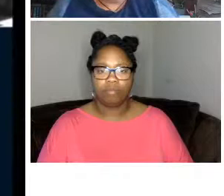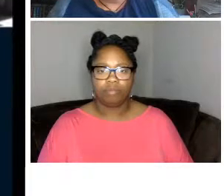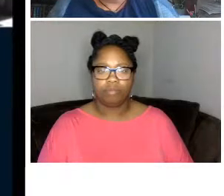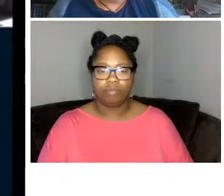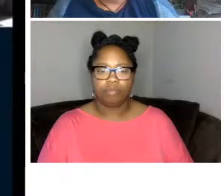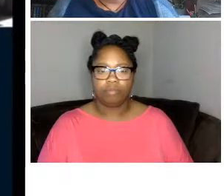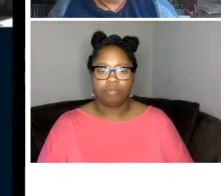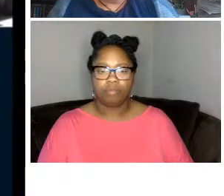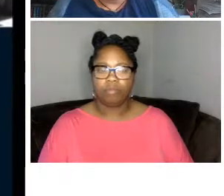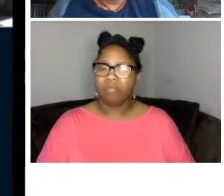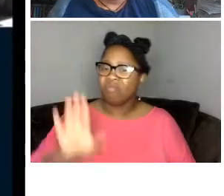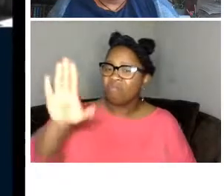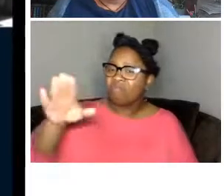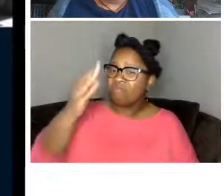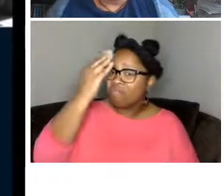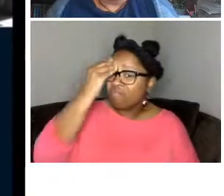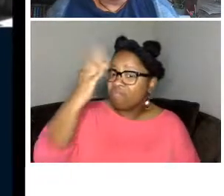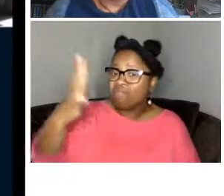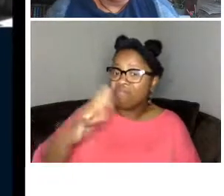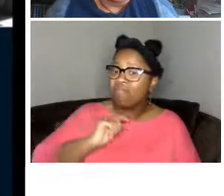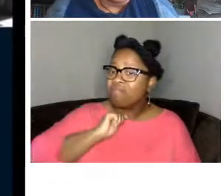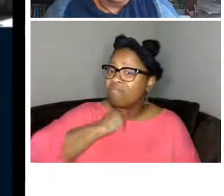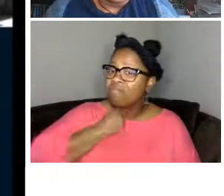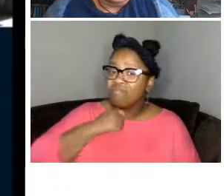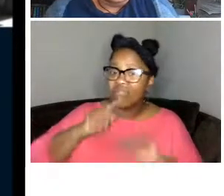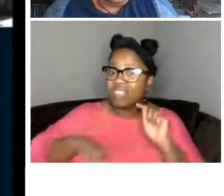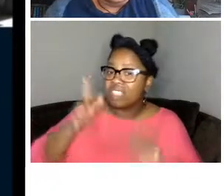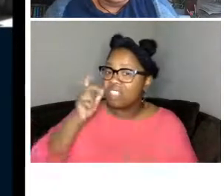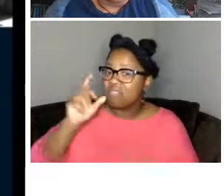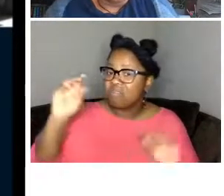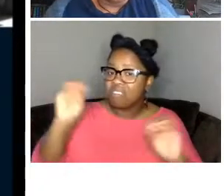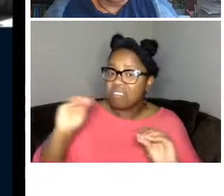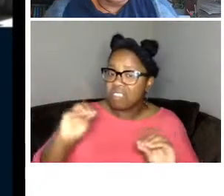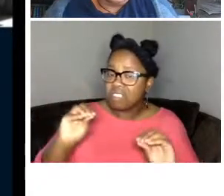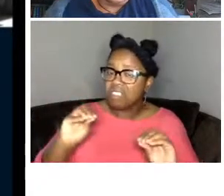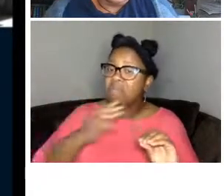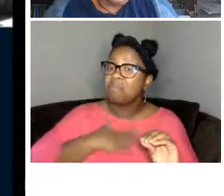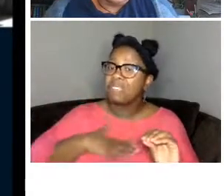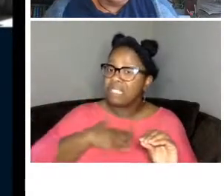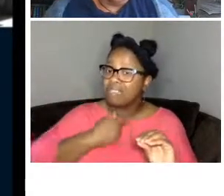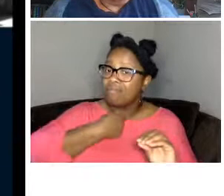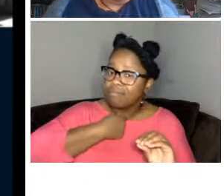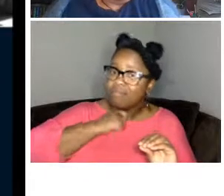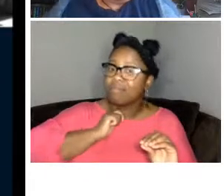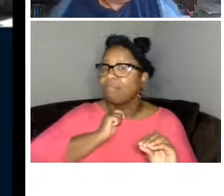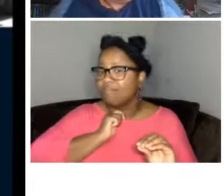shantae your microphone is muted so we were unable to hear you so i could ask that you unmute yourself and um repeat what you